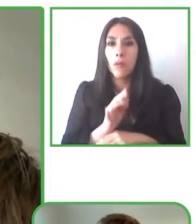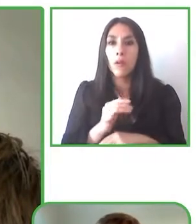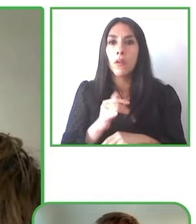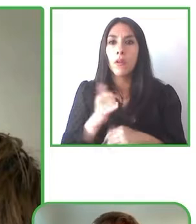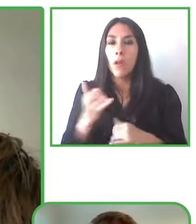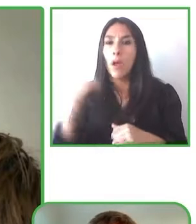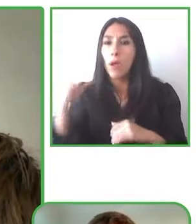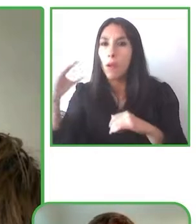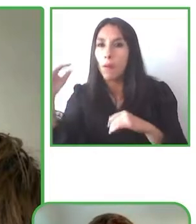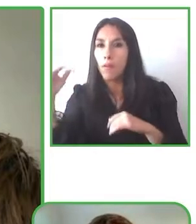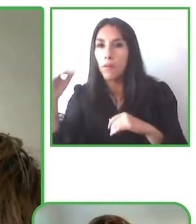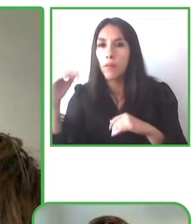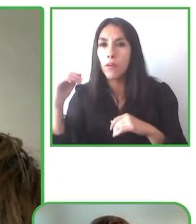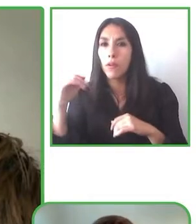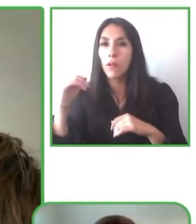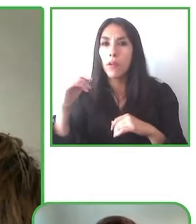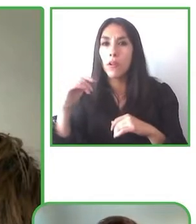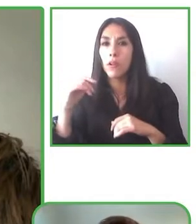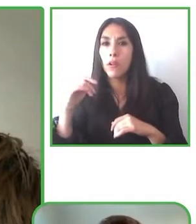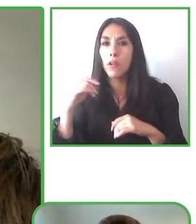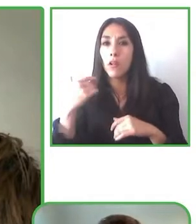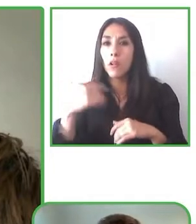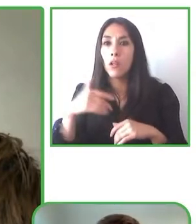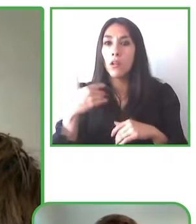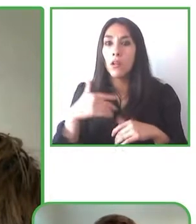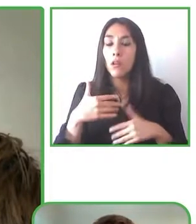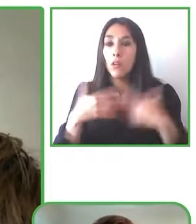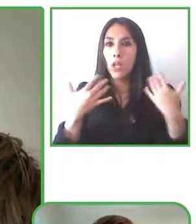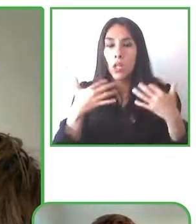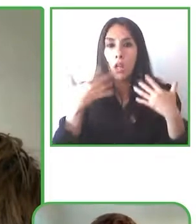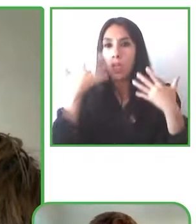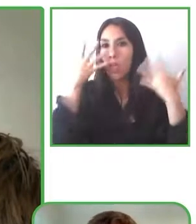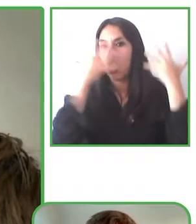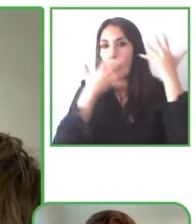wanted to and that's the reason that I started SubReader and actually developed an app that